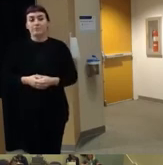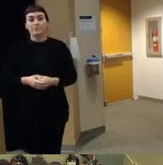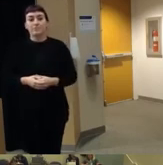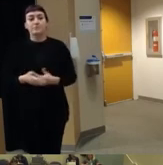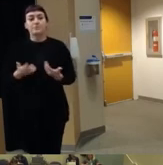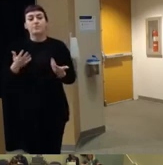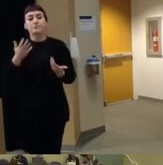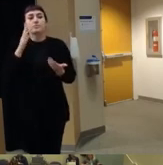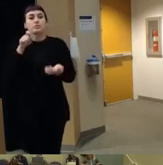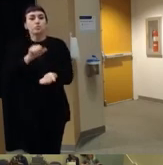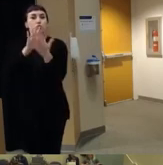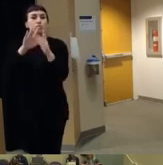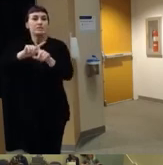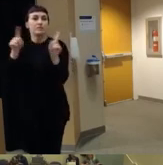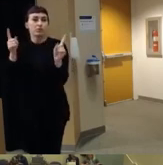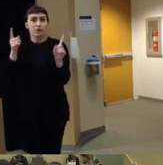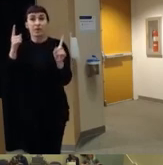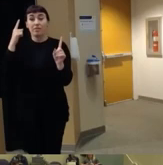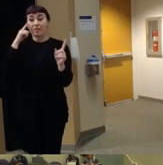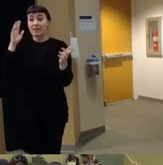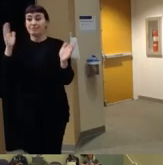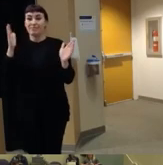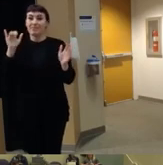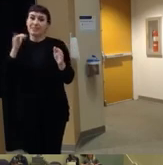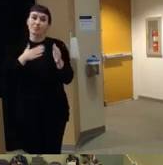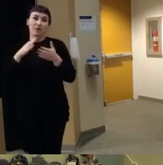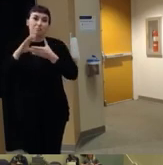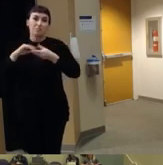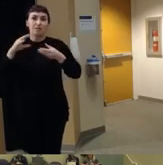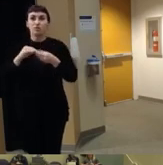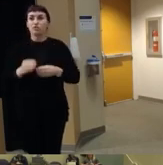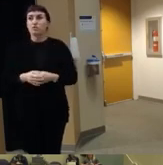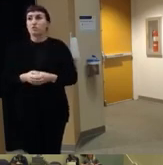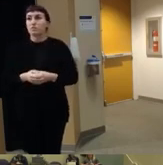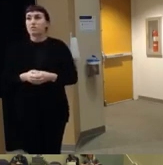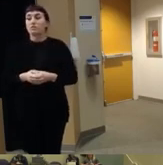have to approach it differently I think I guess is my message um you know we we often hear kind